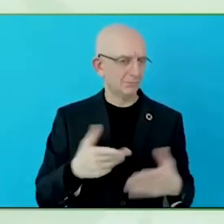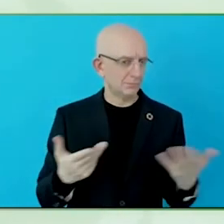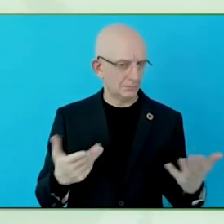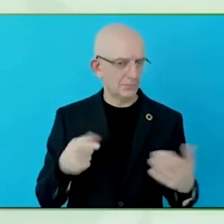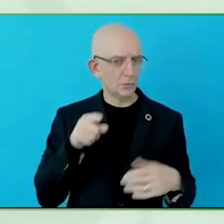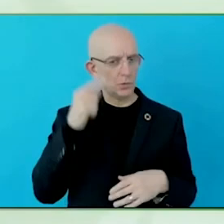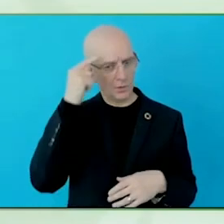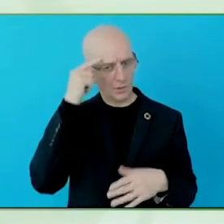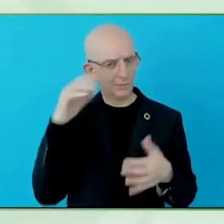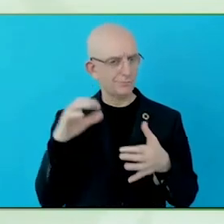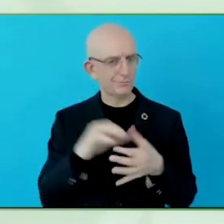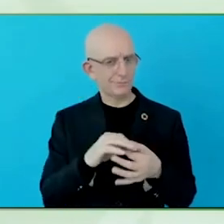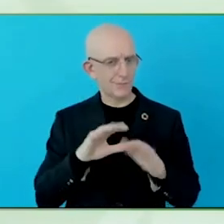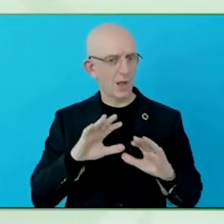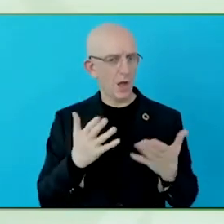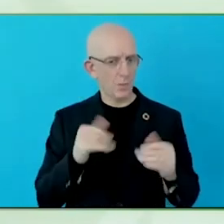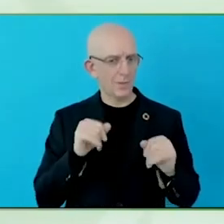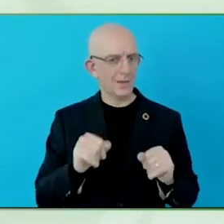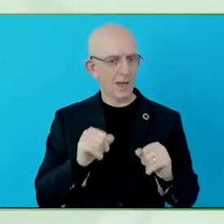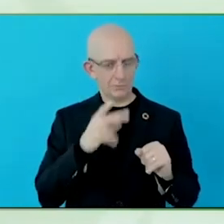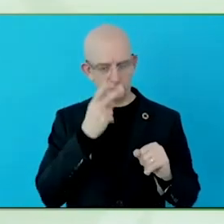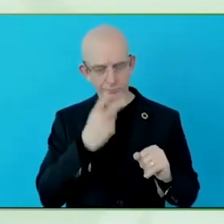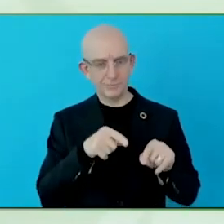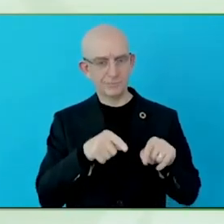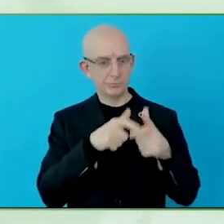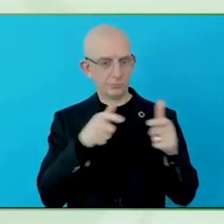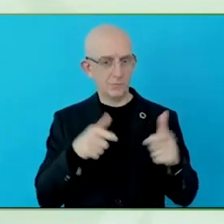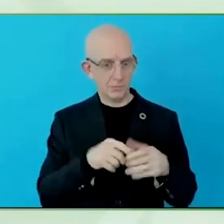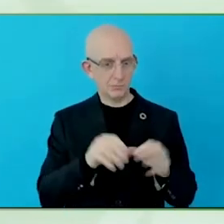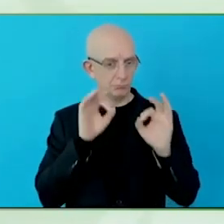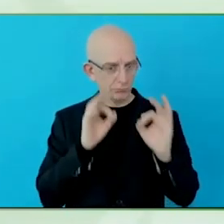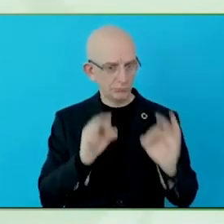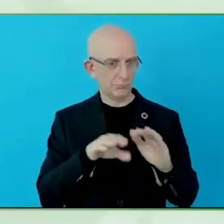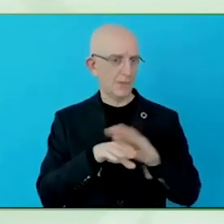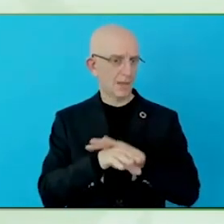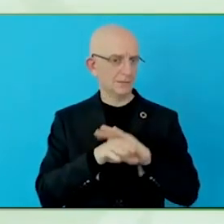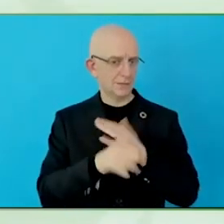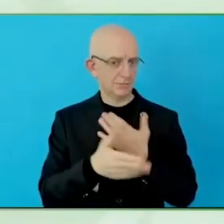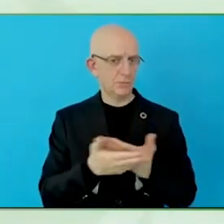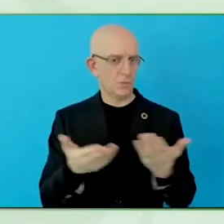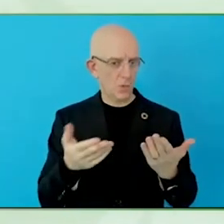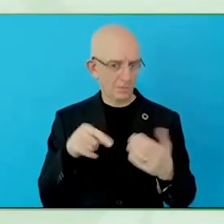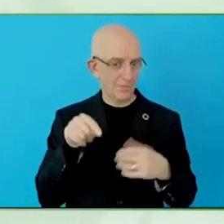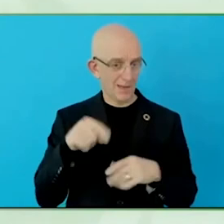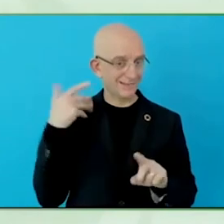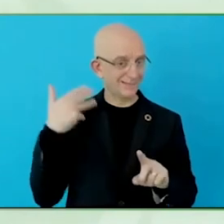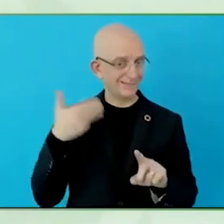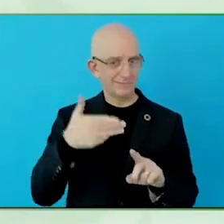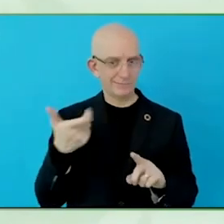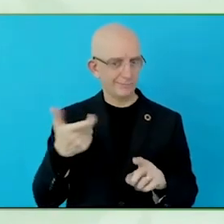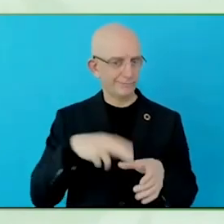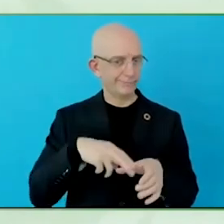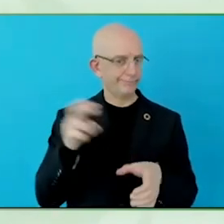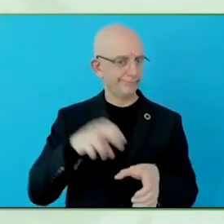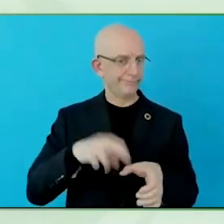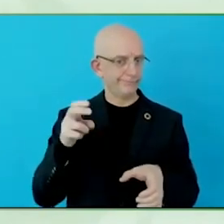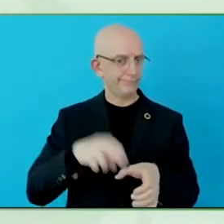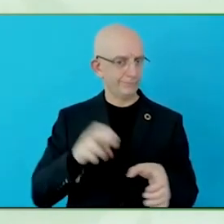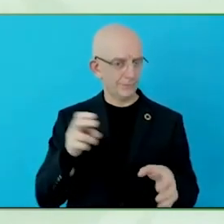Cn I build on that? Yeah. Absolutely. You know financial advice is extremely